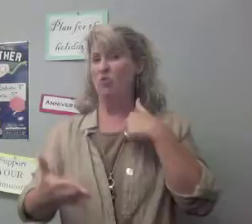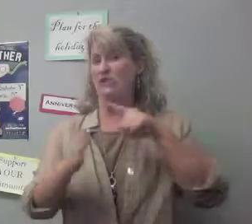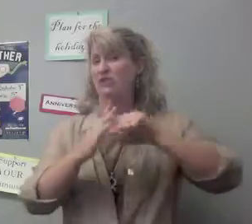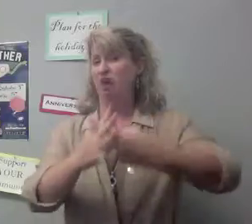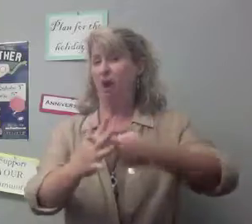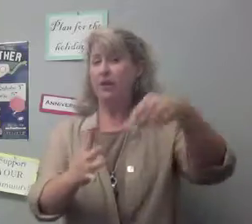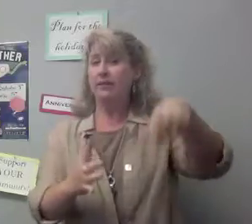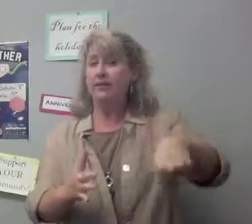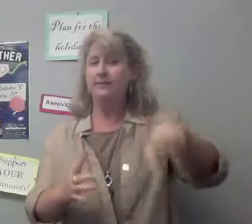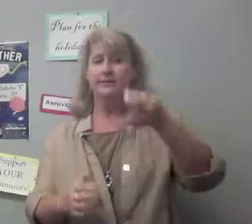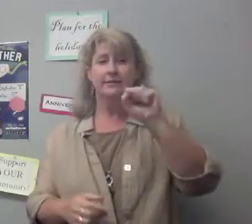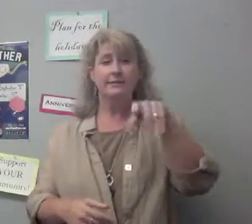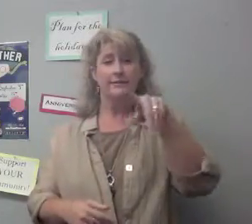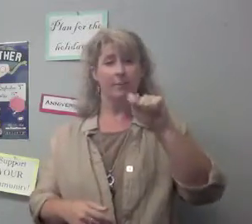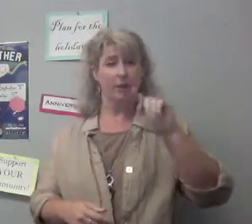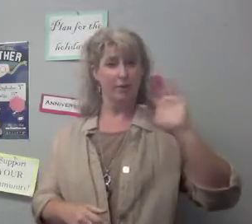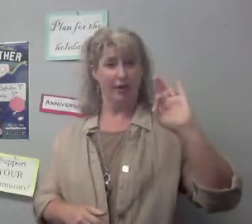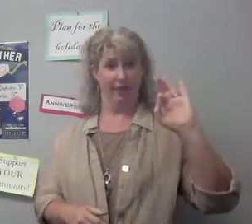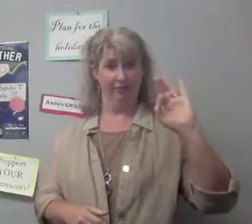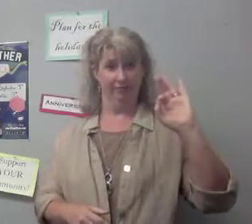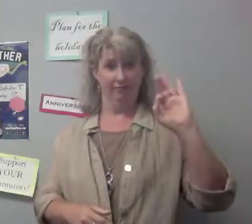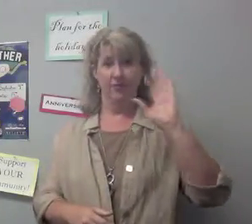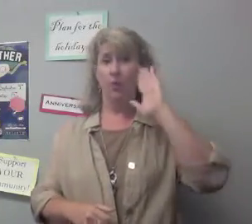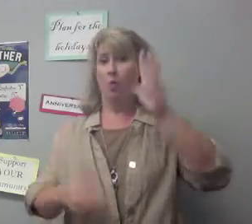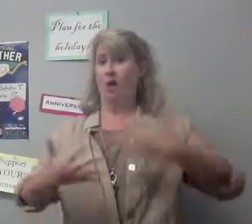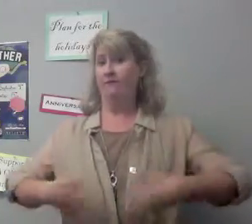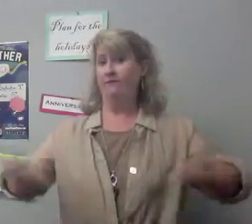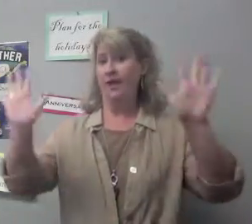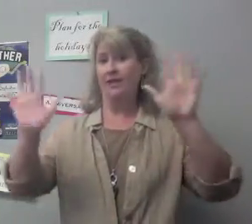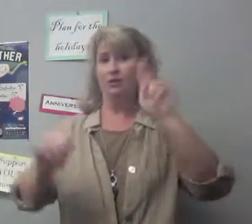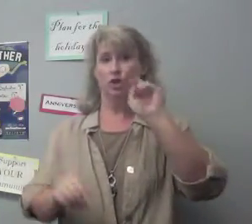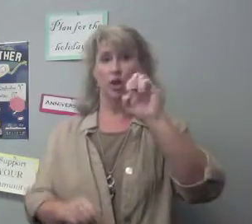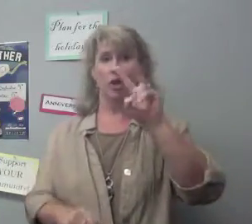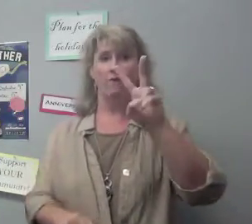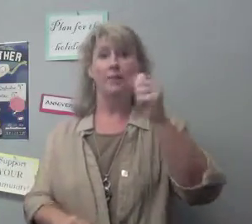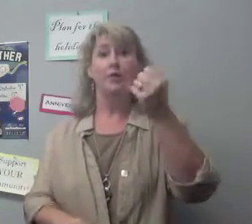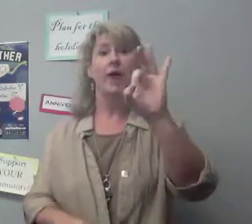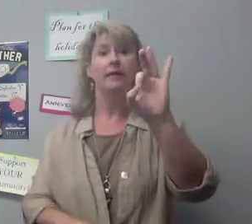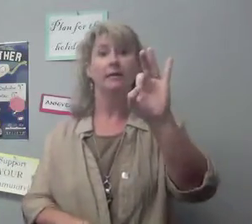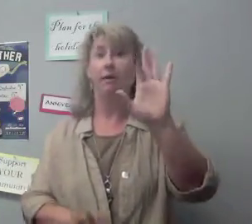We are starting this fundraising on September 9th. We will finish on November 19th.